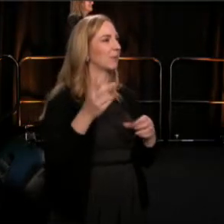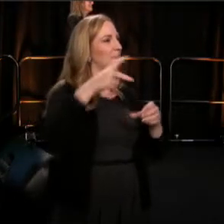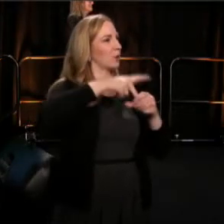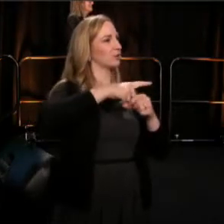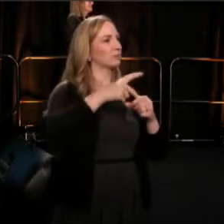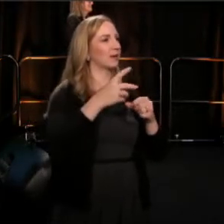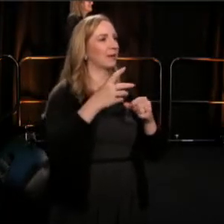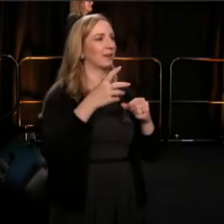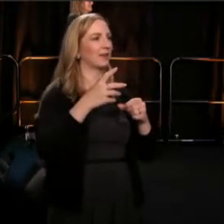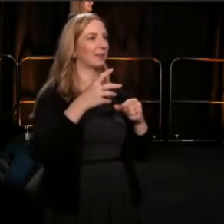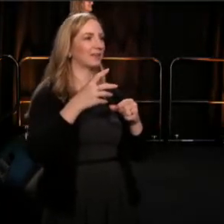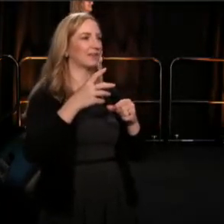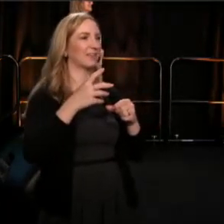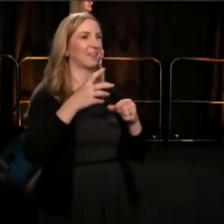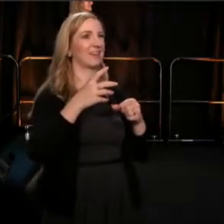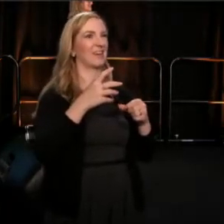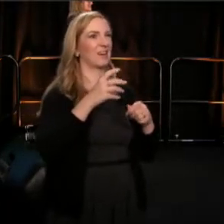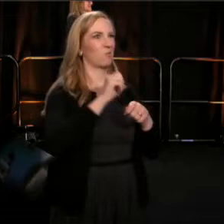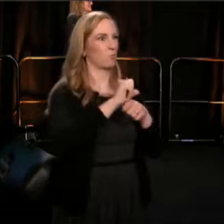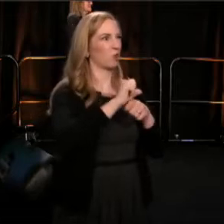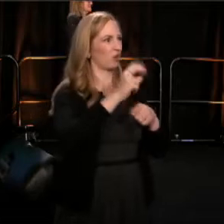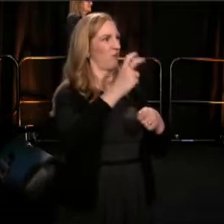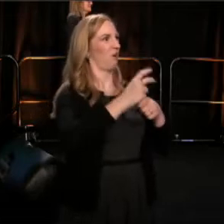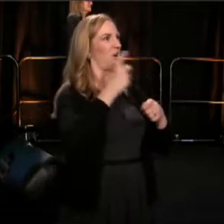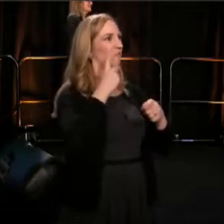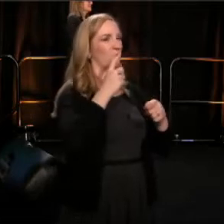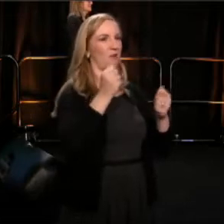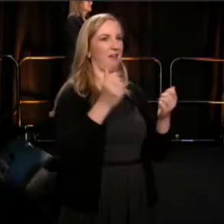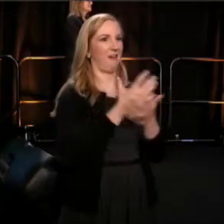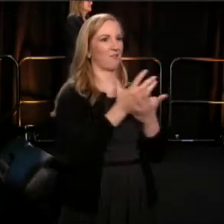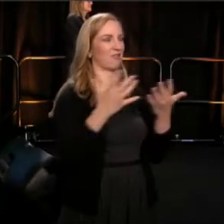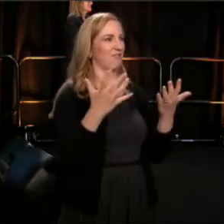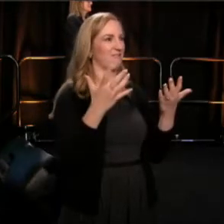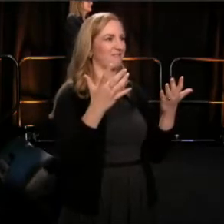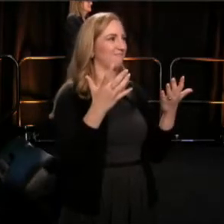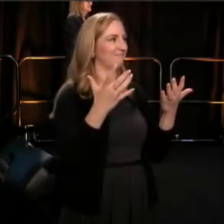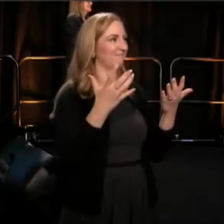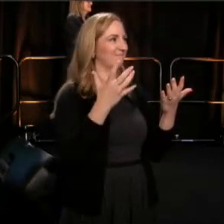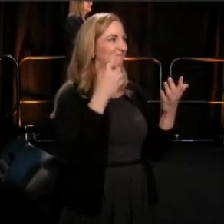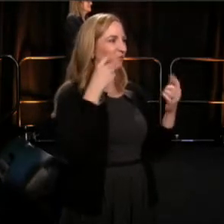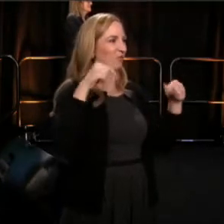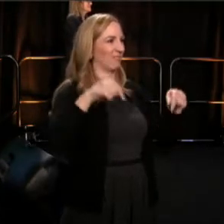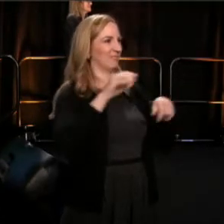that you've had to do, to make this evening happen.